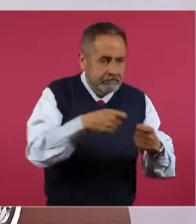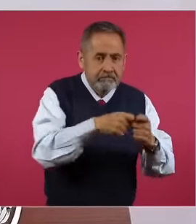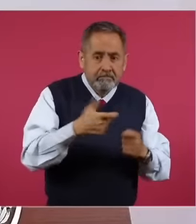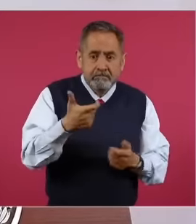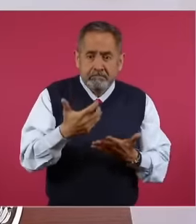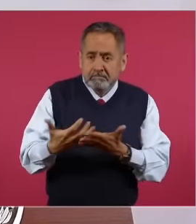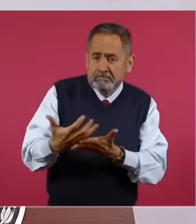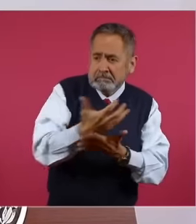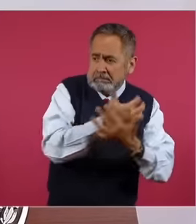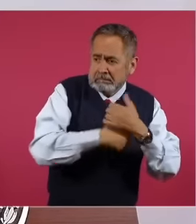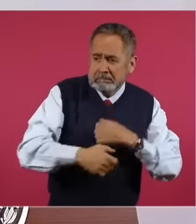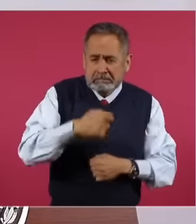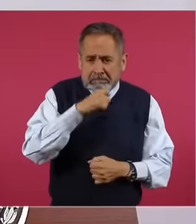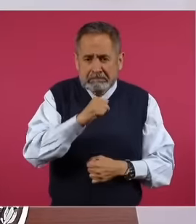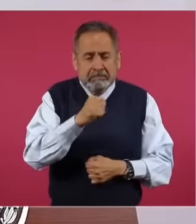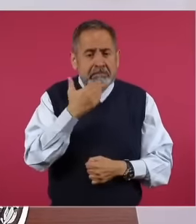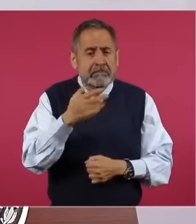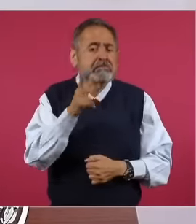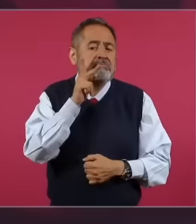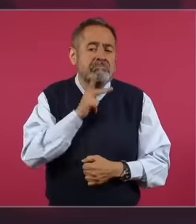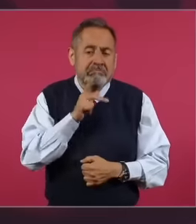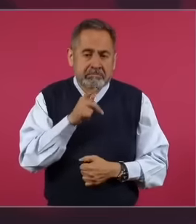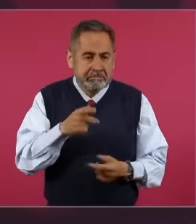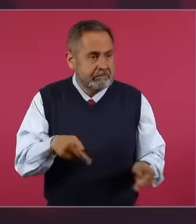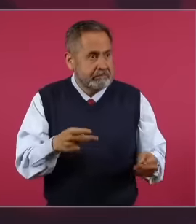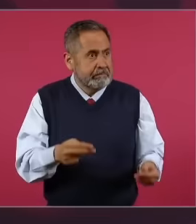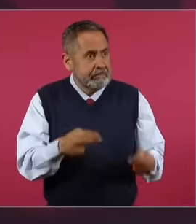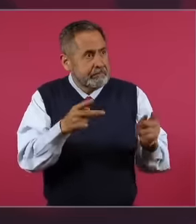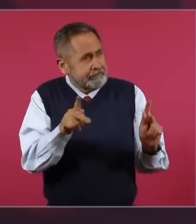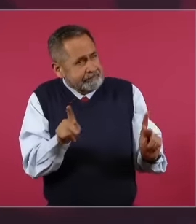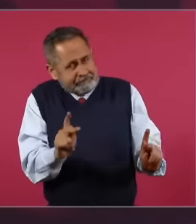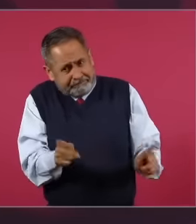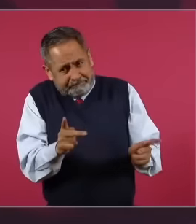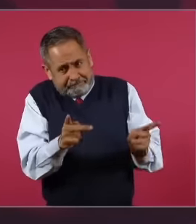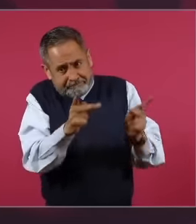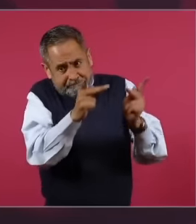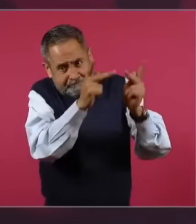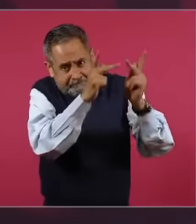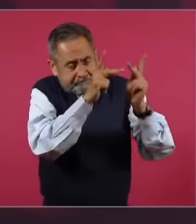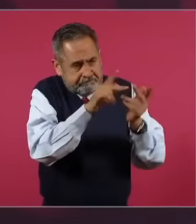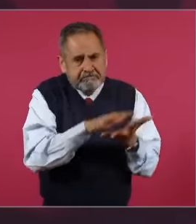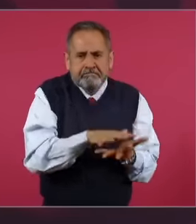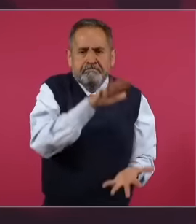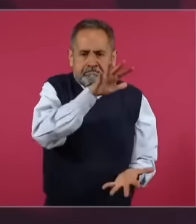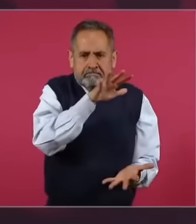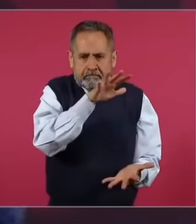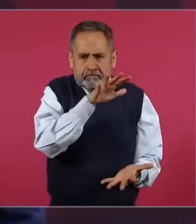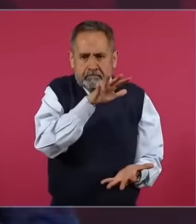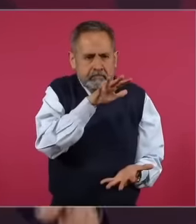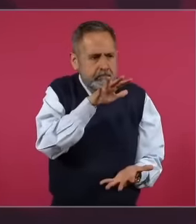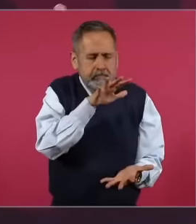oil prices Where are Calderón's works